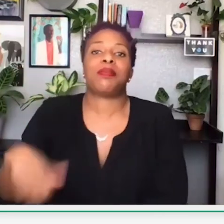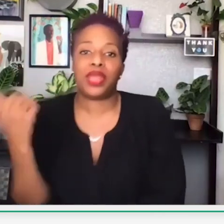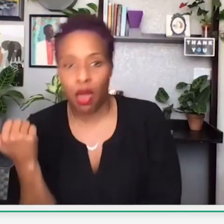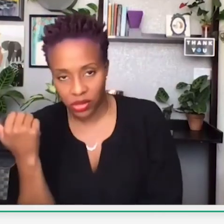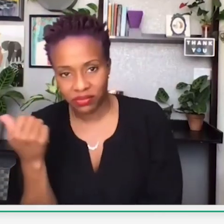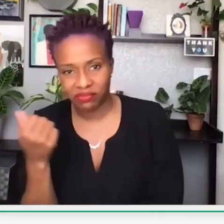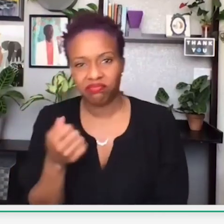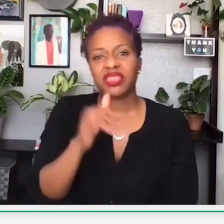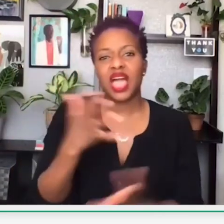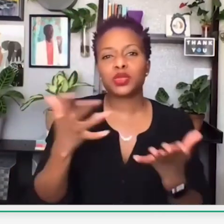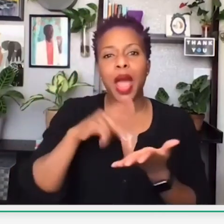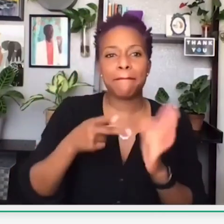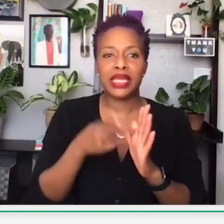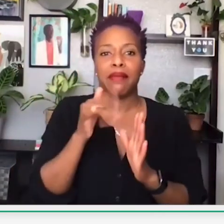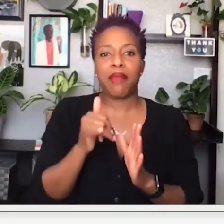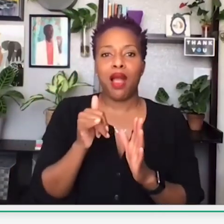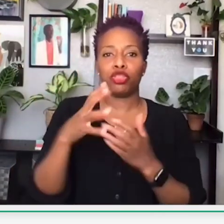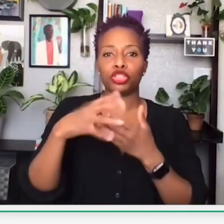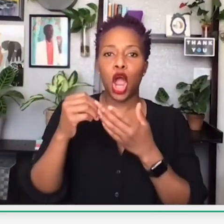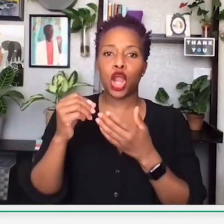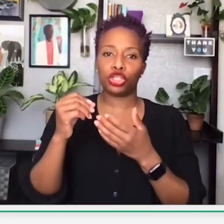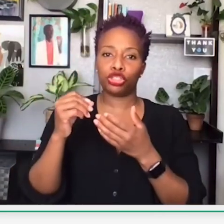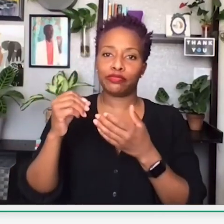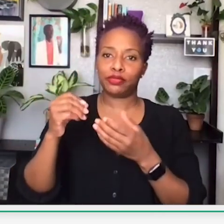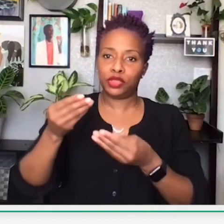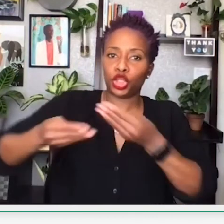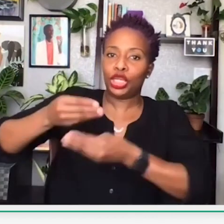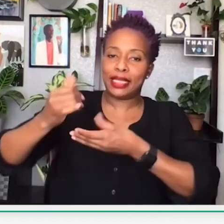and the currency goes elsewhere. So you would have to try and buy it.